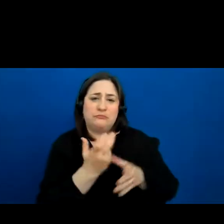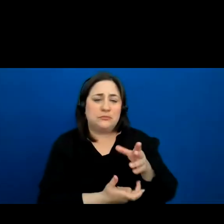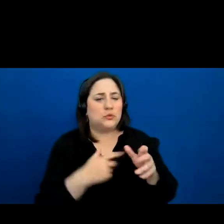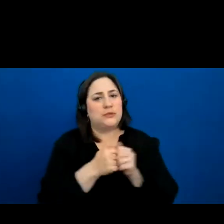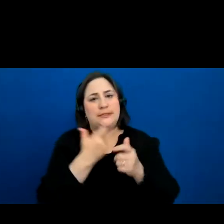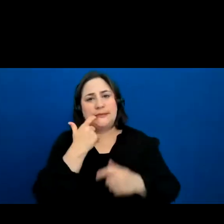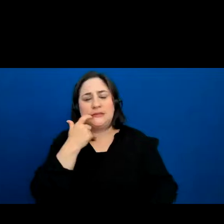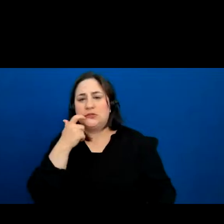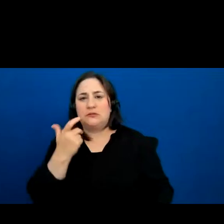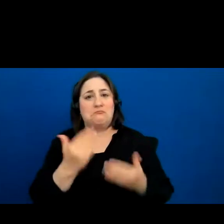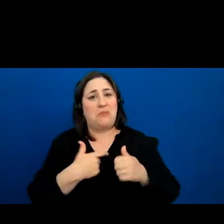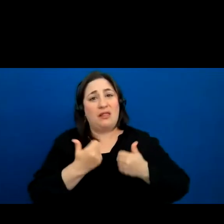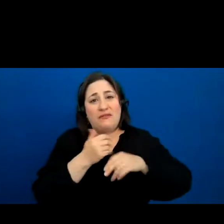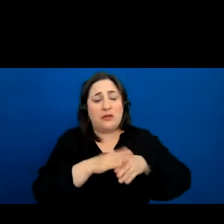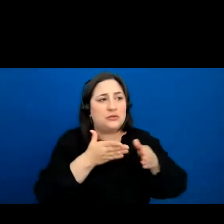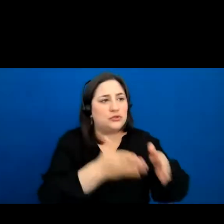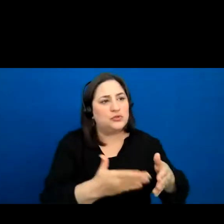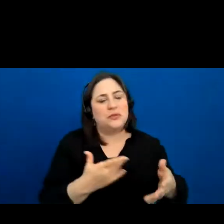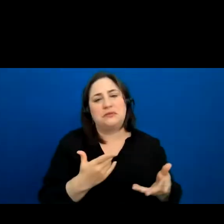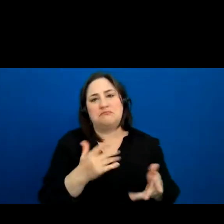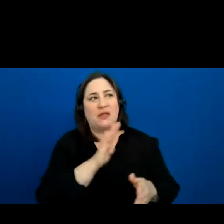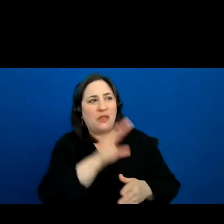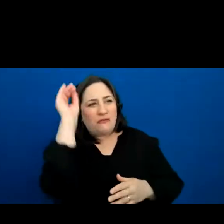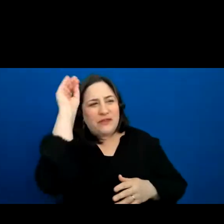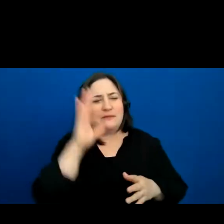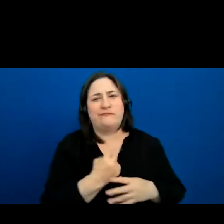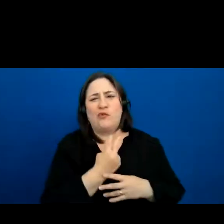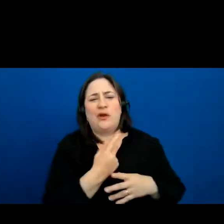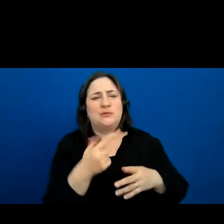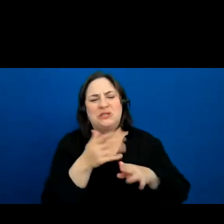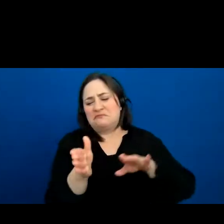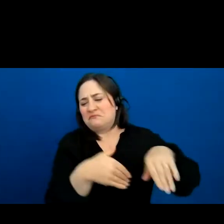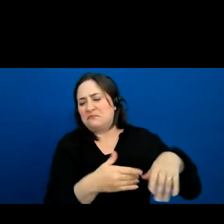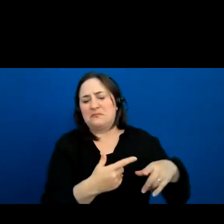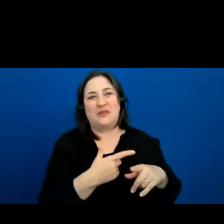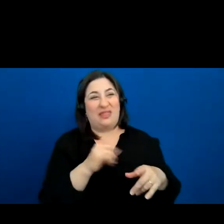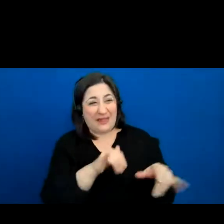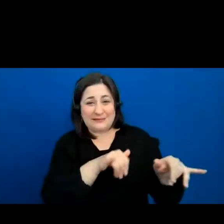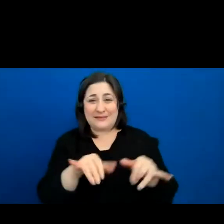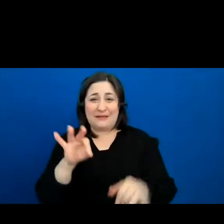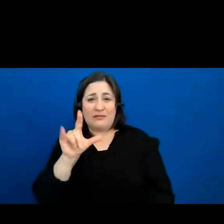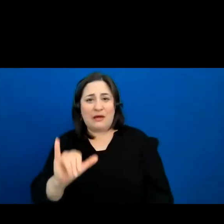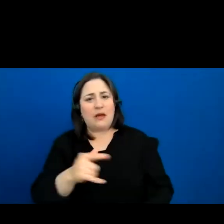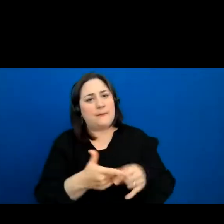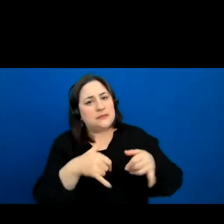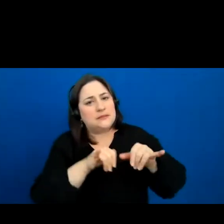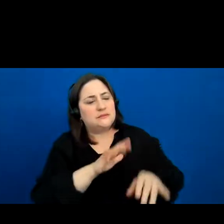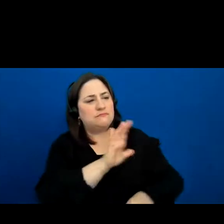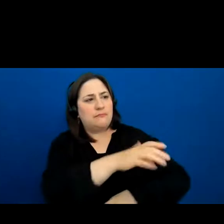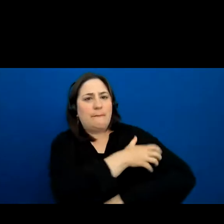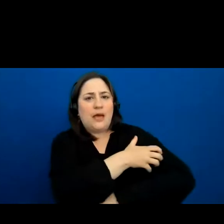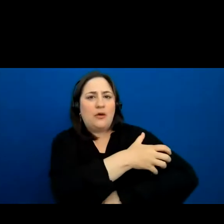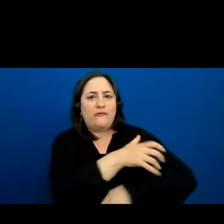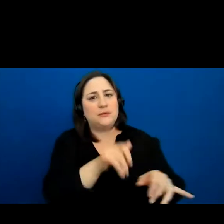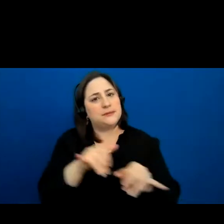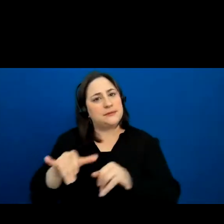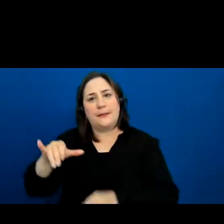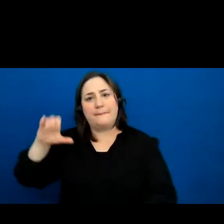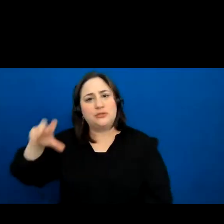always heard, but they’re just as powerful as the Chiefs voice, they still need that voice,